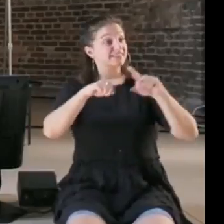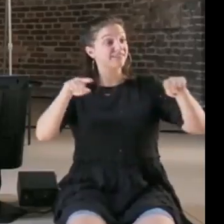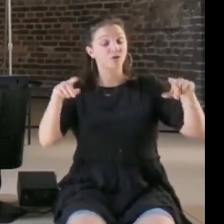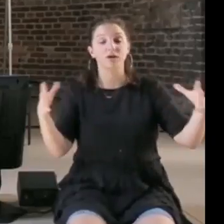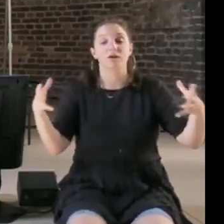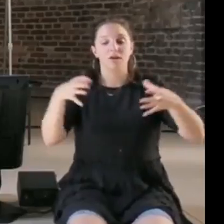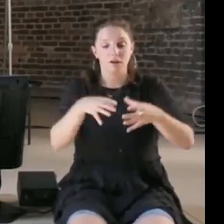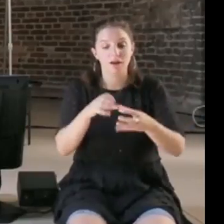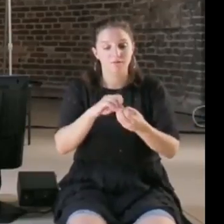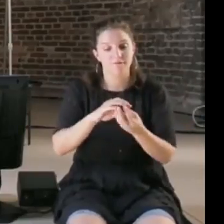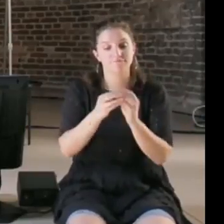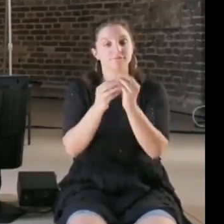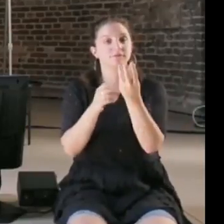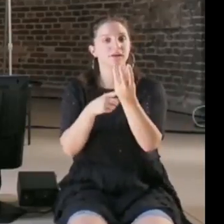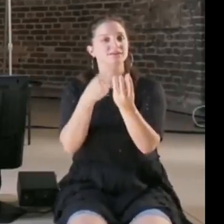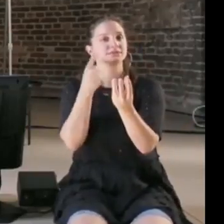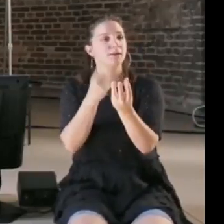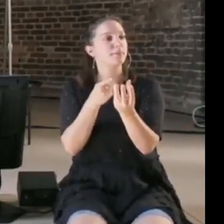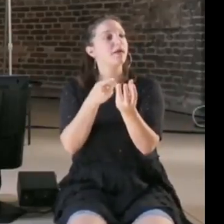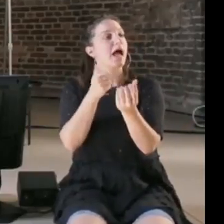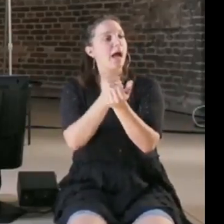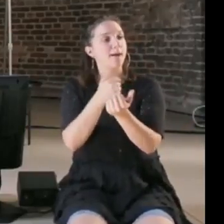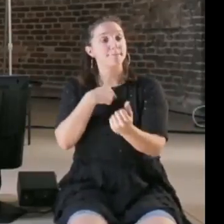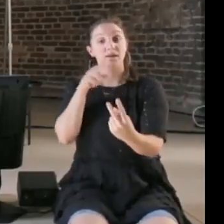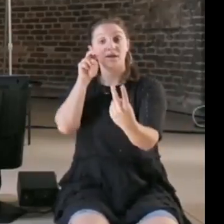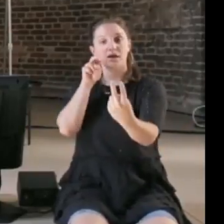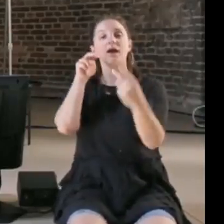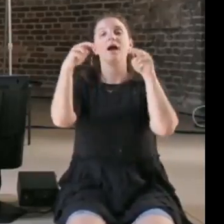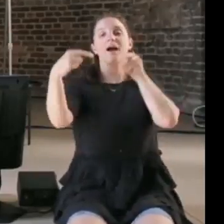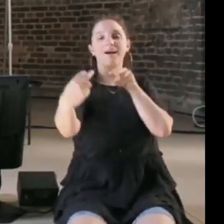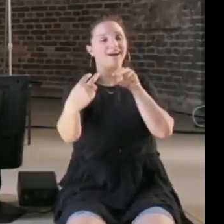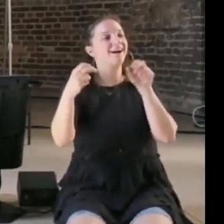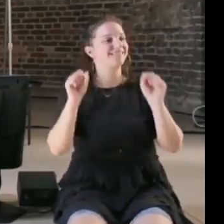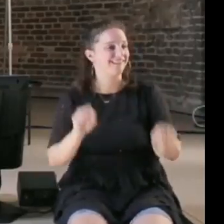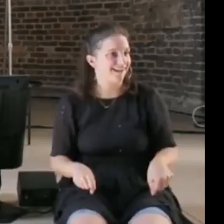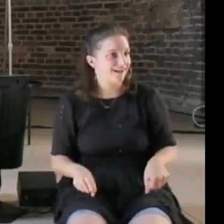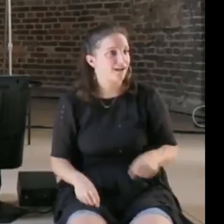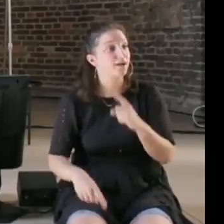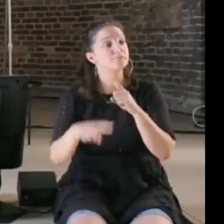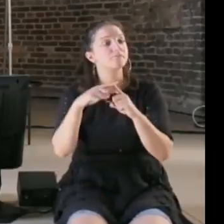were they really understand the other perspective and also more about the technology, and I